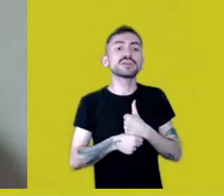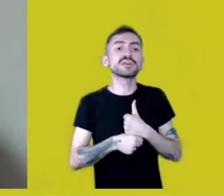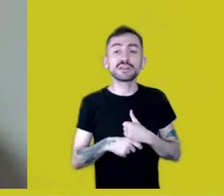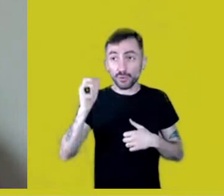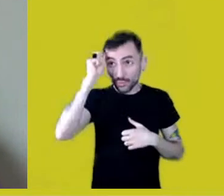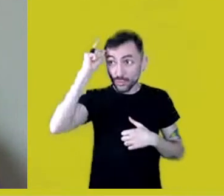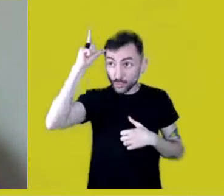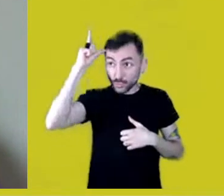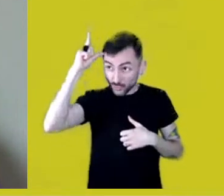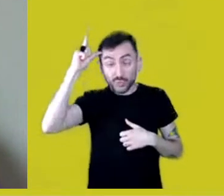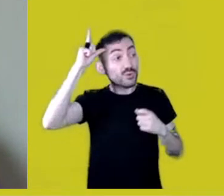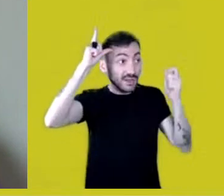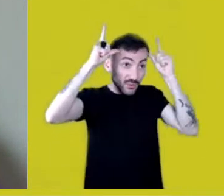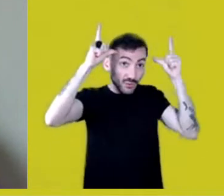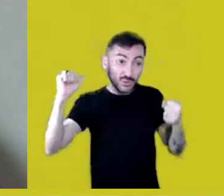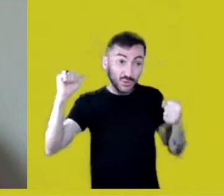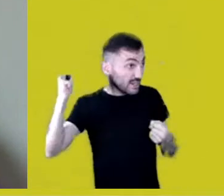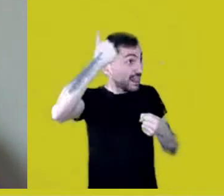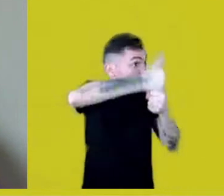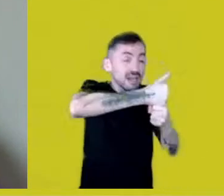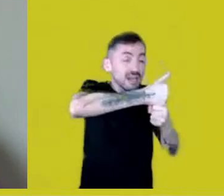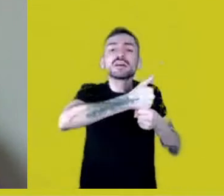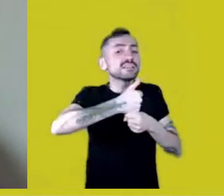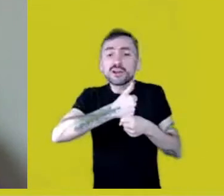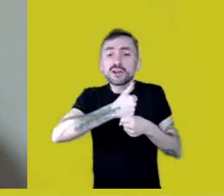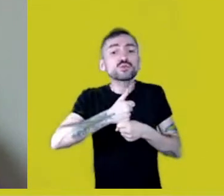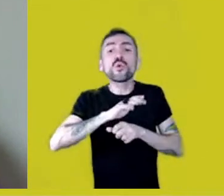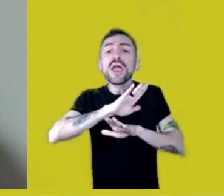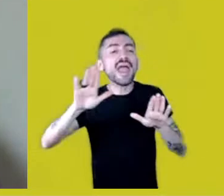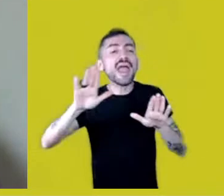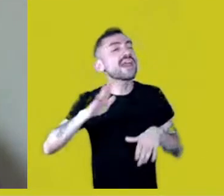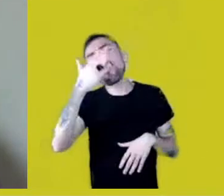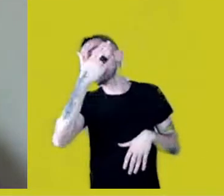what we’re doing is more than concealing, it’s denying the existence